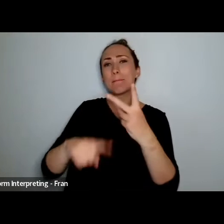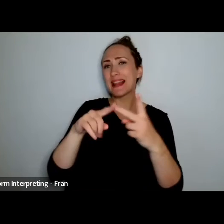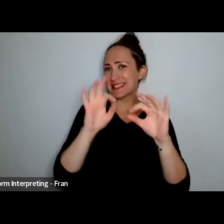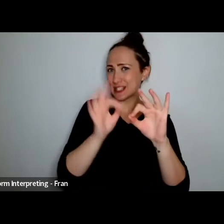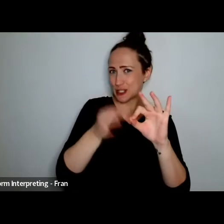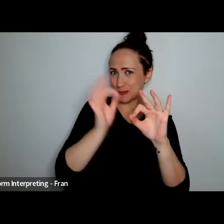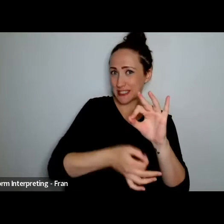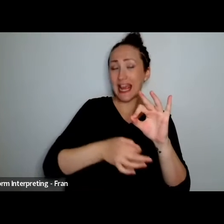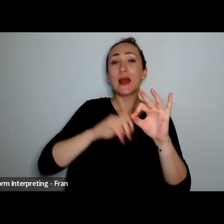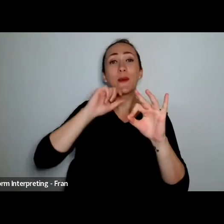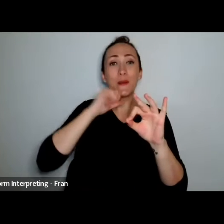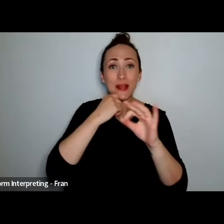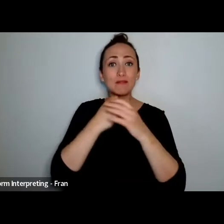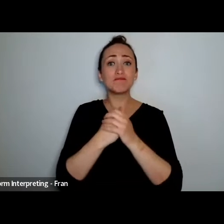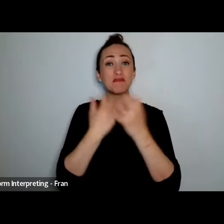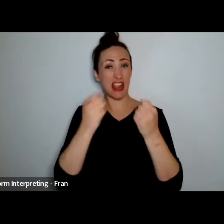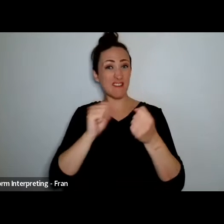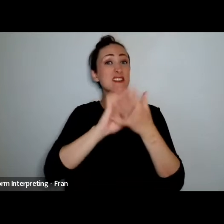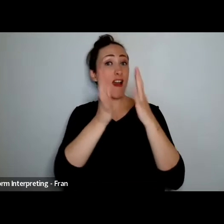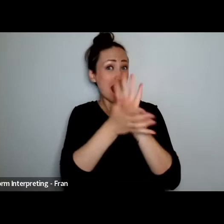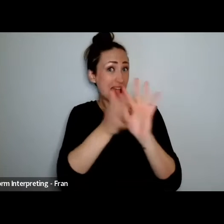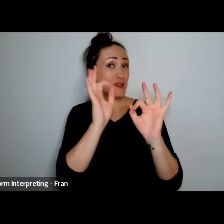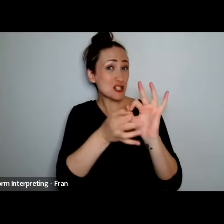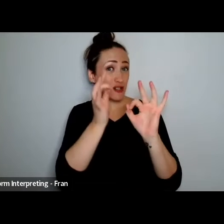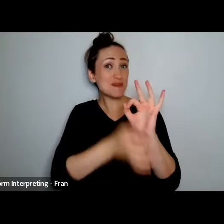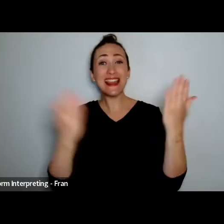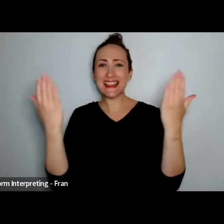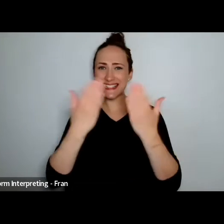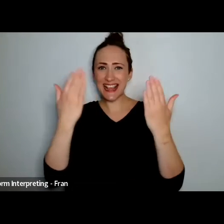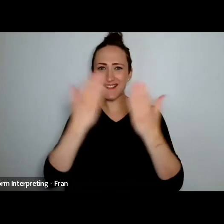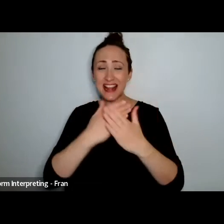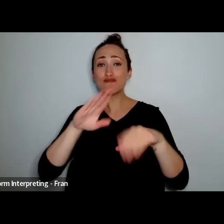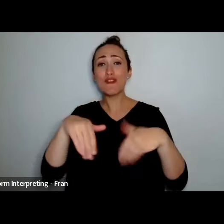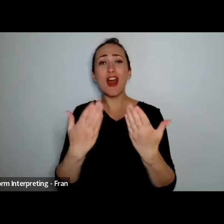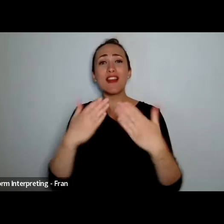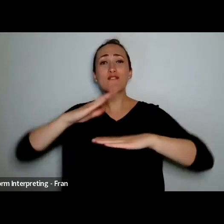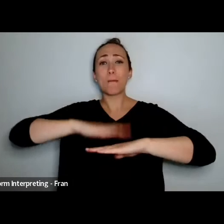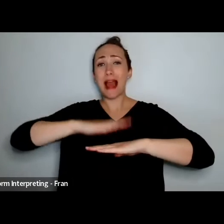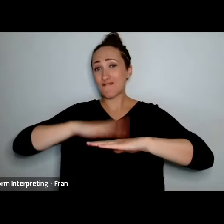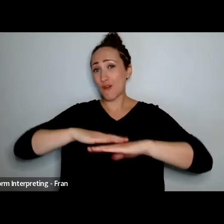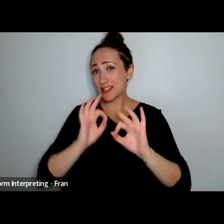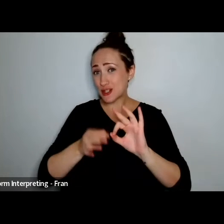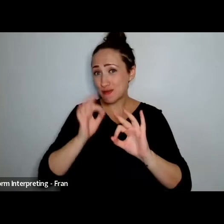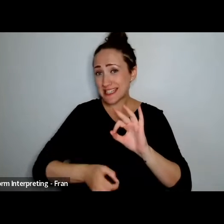we have NZSL interpretation tonight provided by Platform Interpreting who will be, who will be